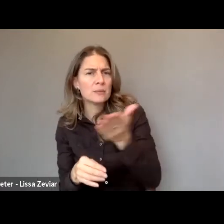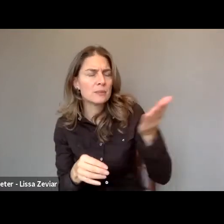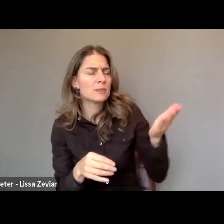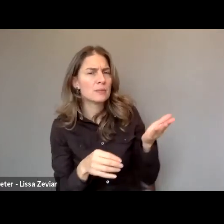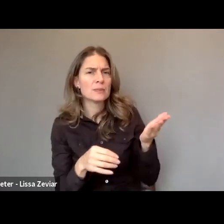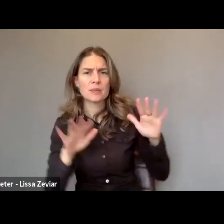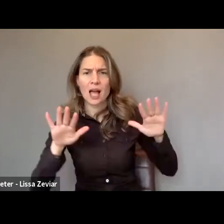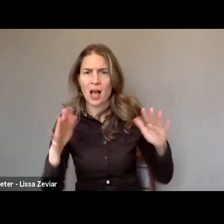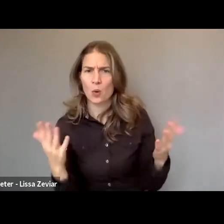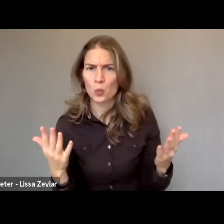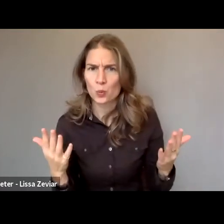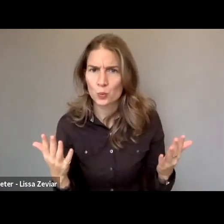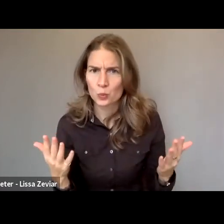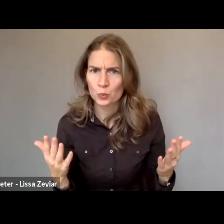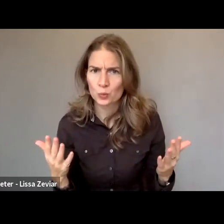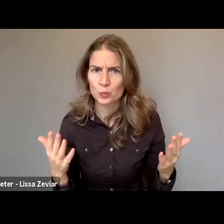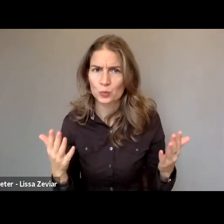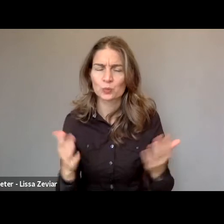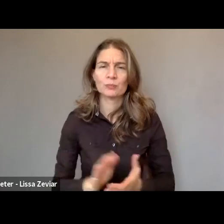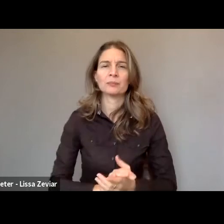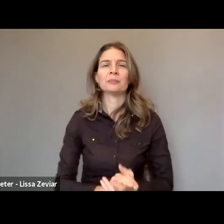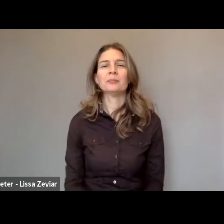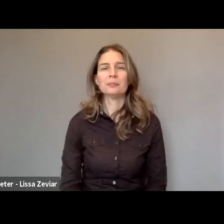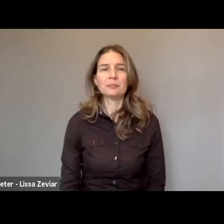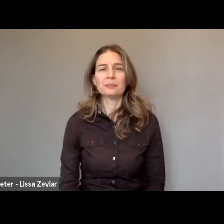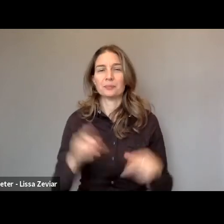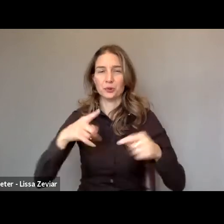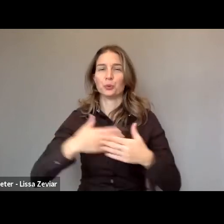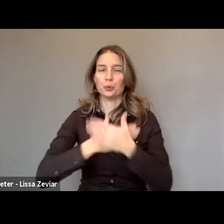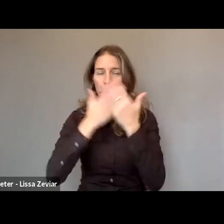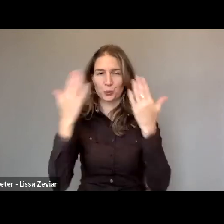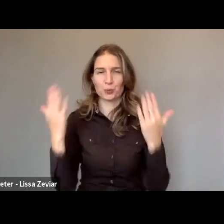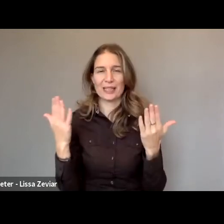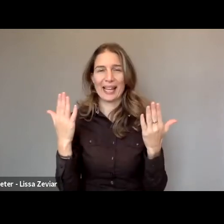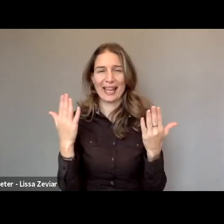So, in this regard we have today with us, Claire Desaint.